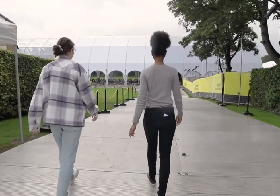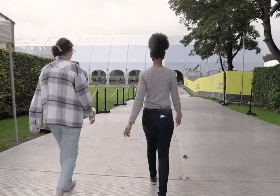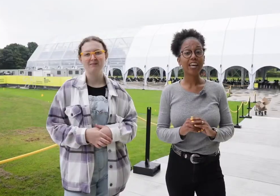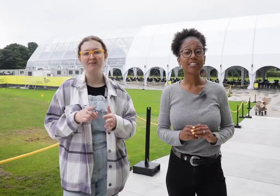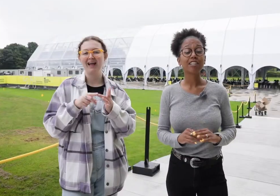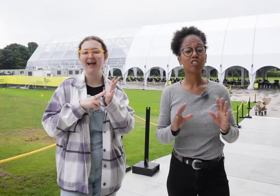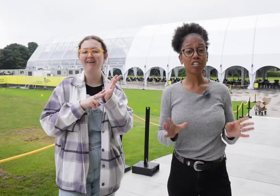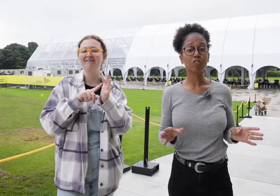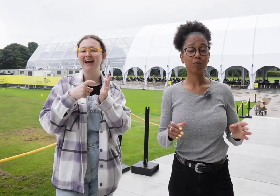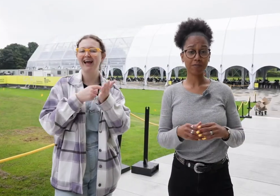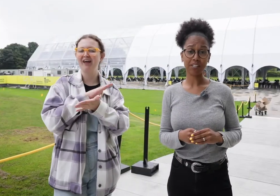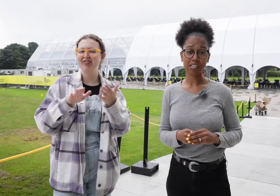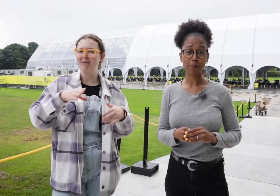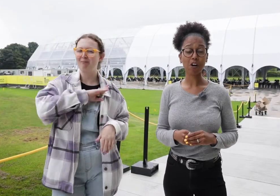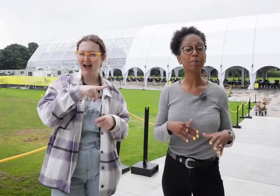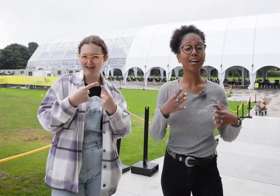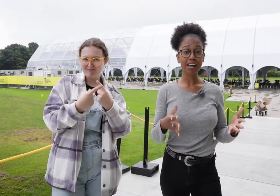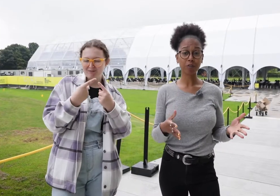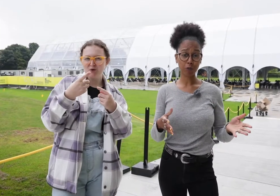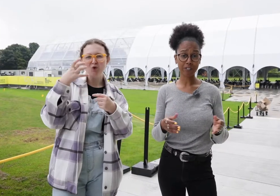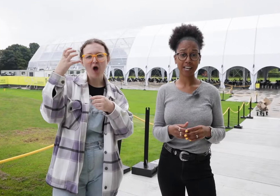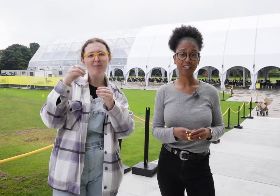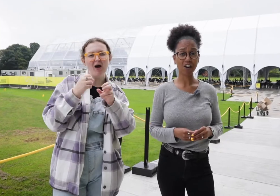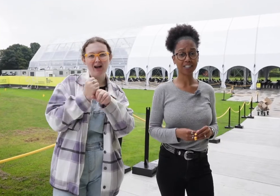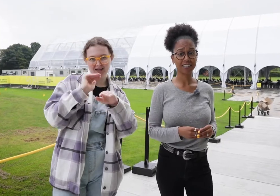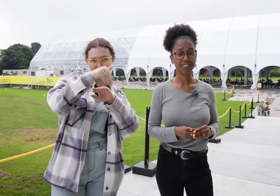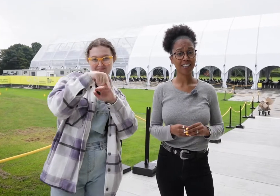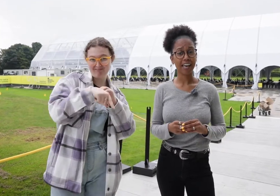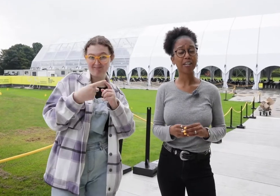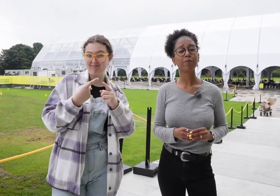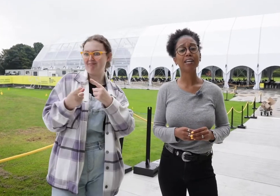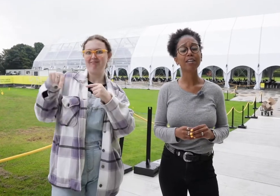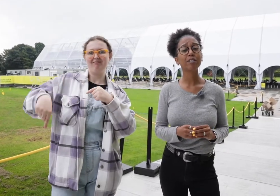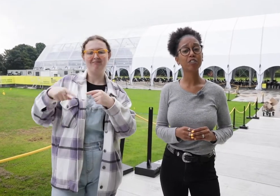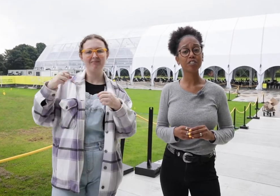Located just off Inverleith Park behind the Royal Botanic Gardens, Edinburgh Academy Junior